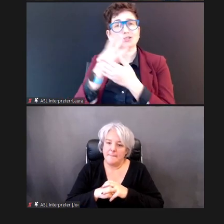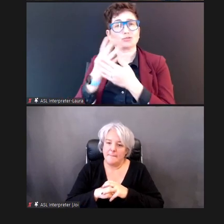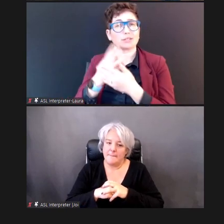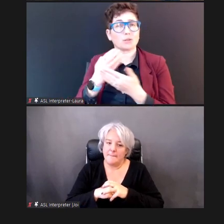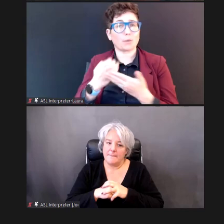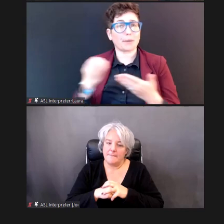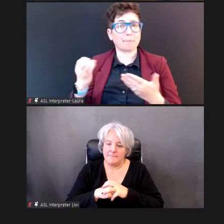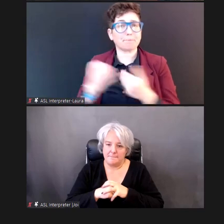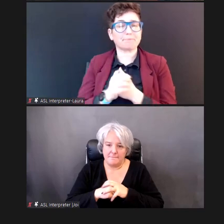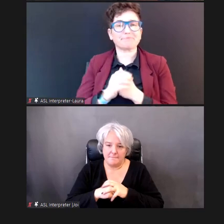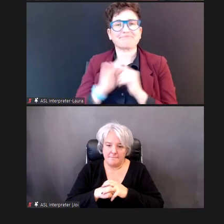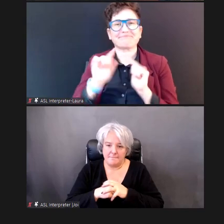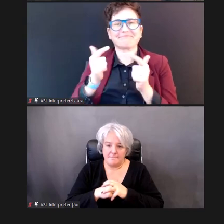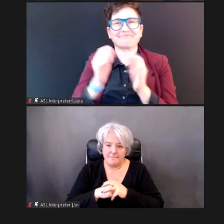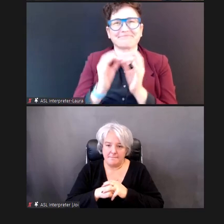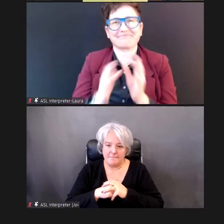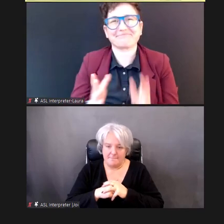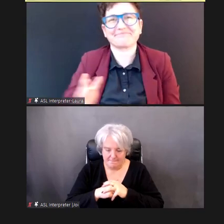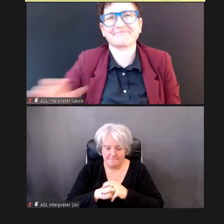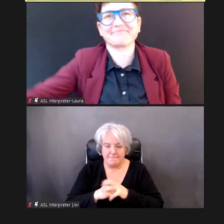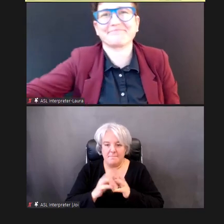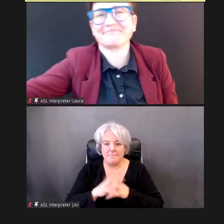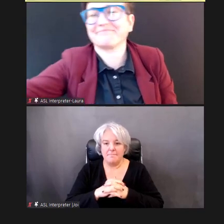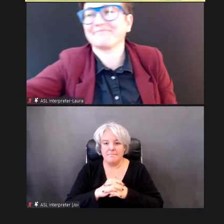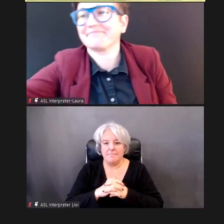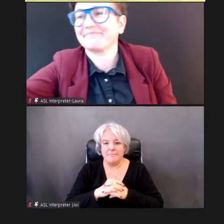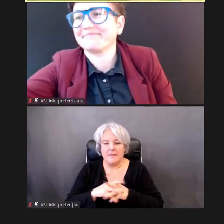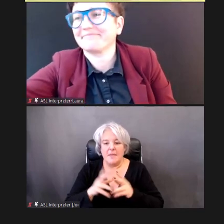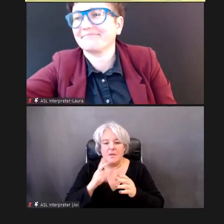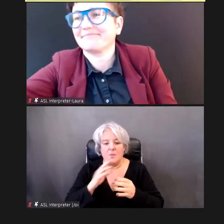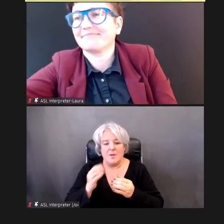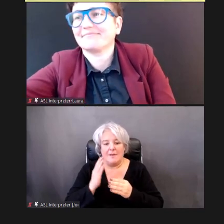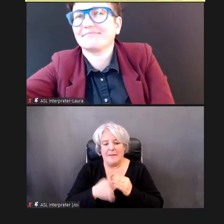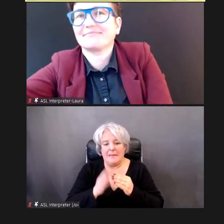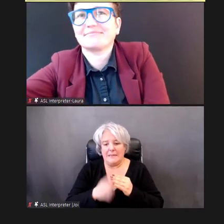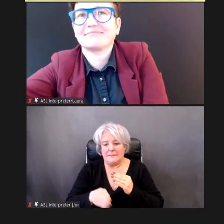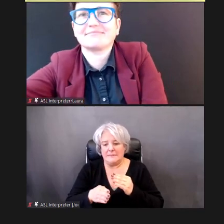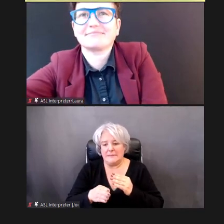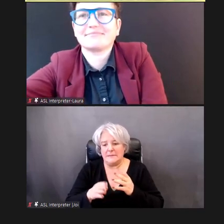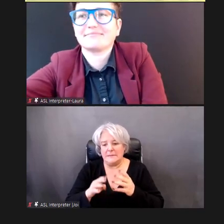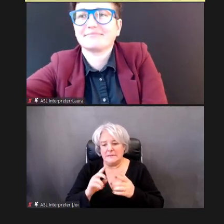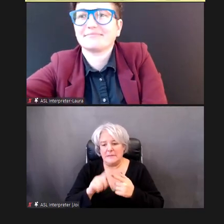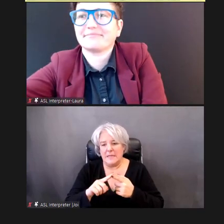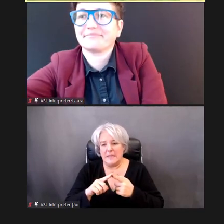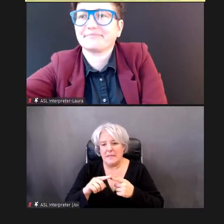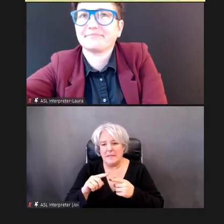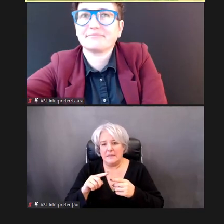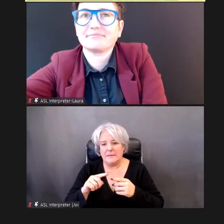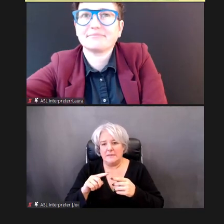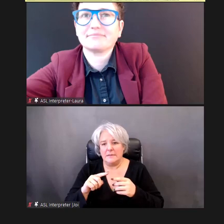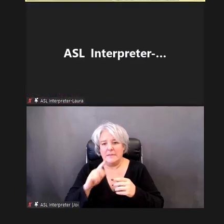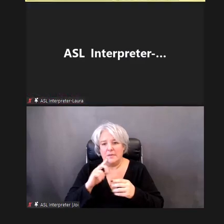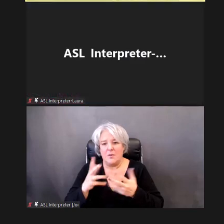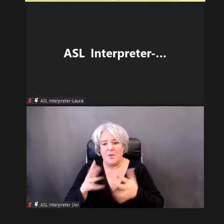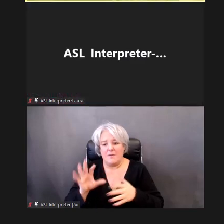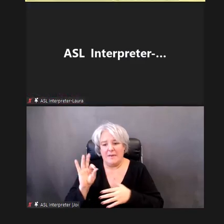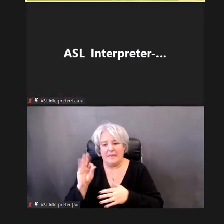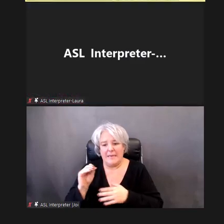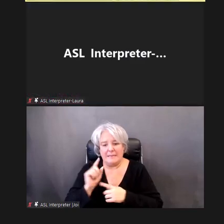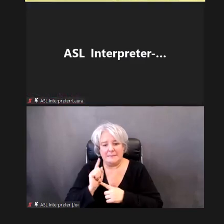We are at the bottom of the hour, which means, we have been on for 90 minutes, now, and I know, many of you have other places to go,